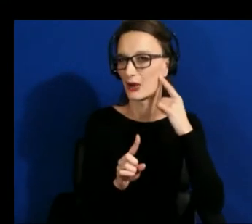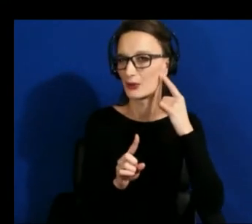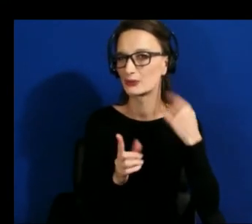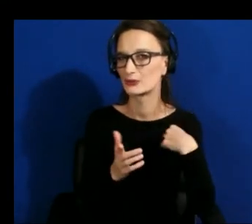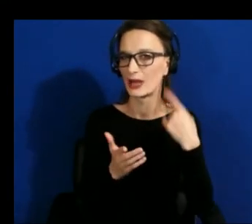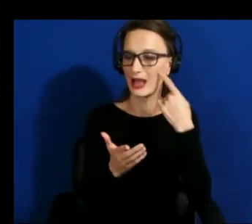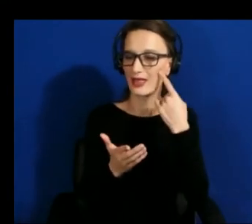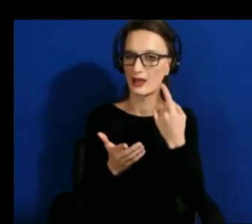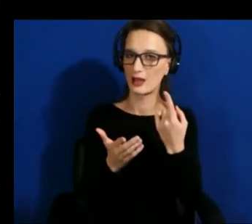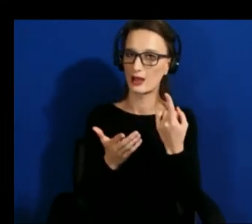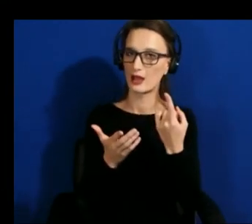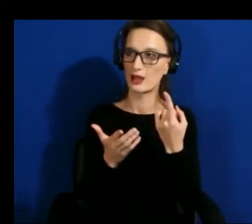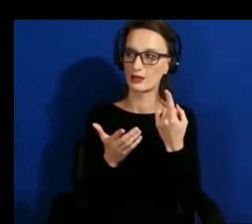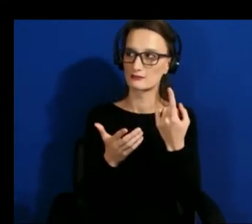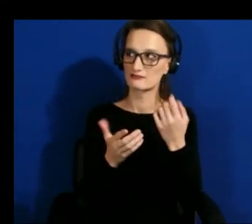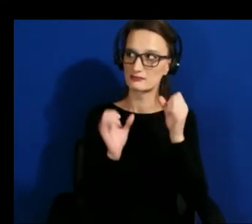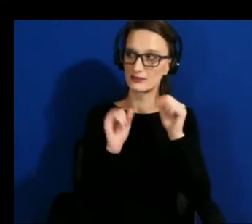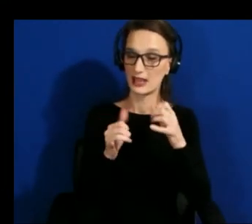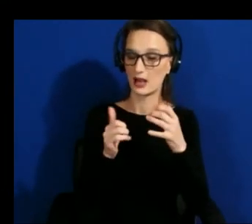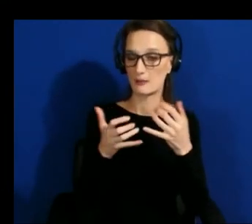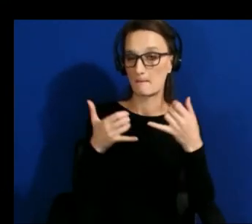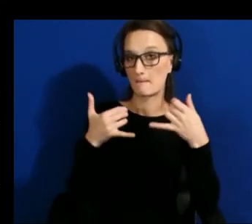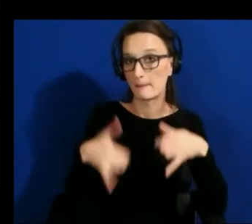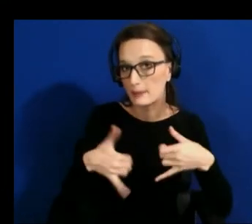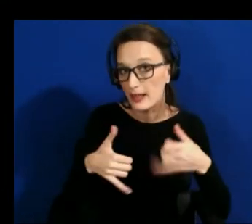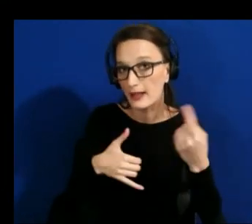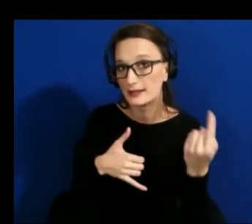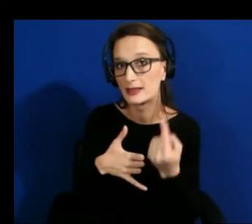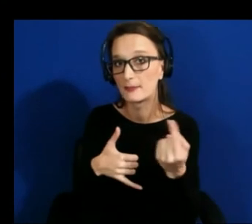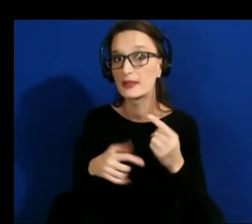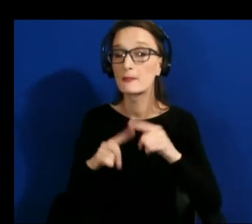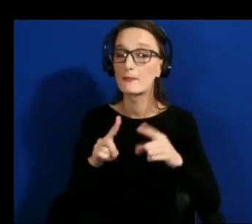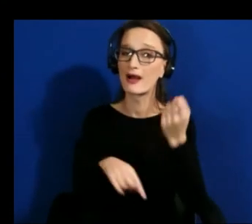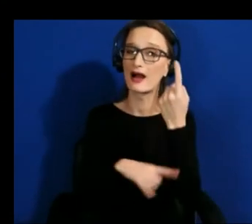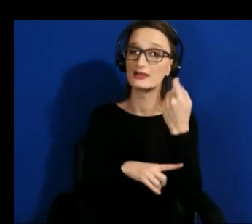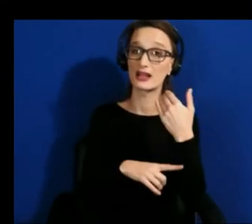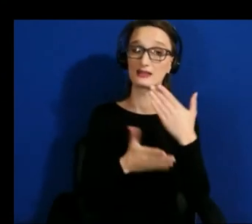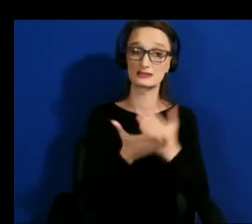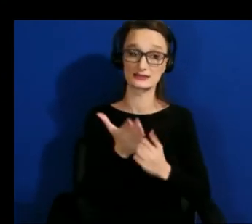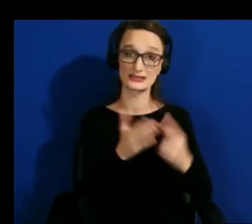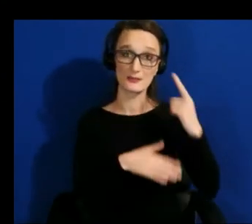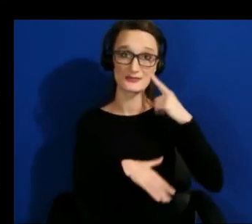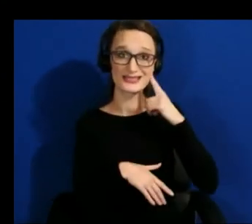something but there's sound also that's meant for immersiveness also realism i guess those